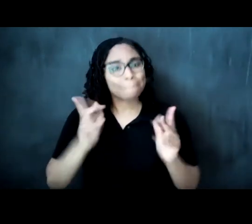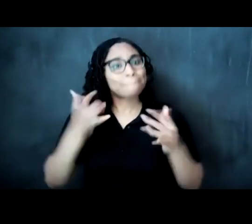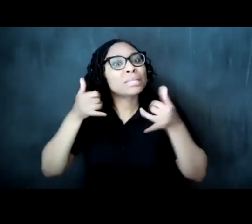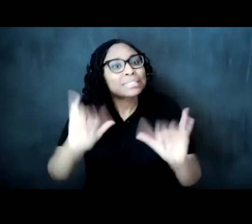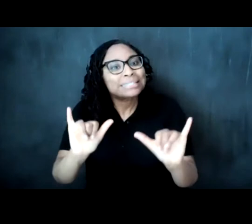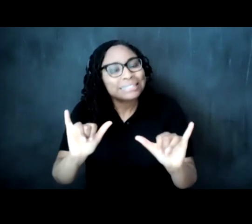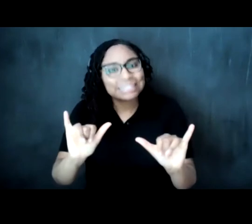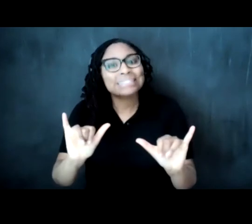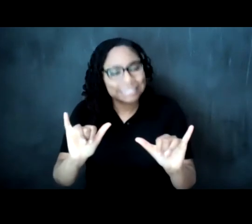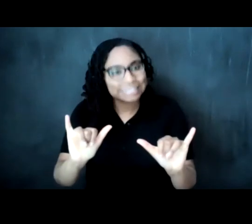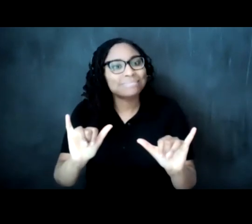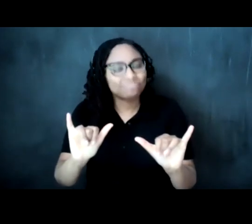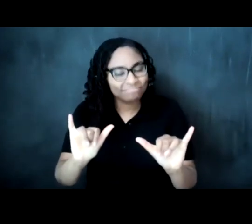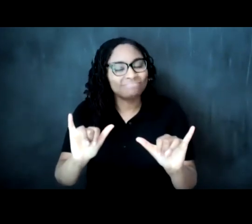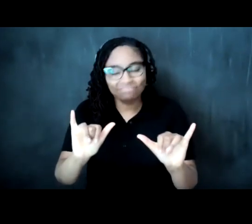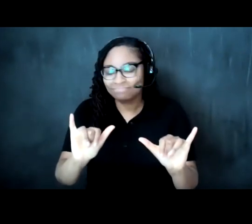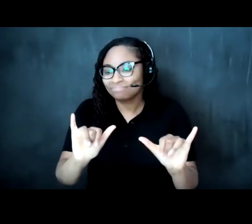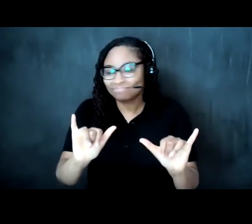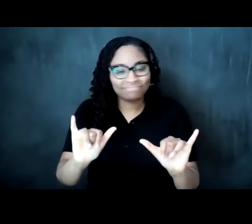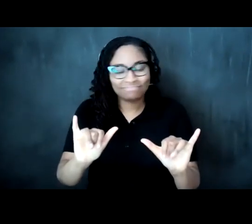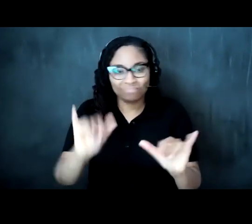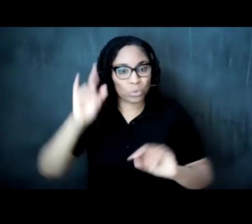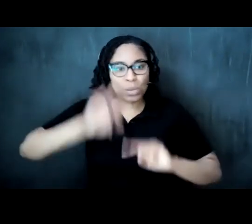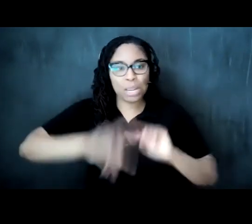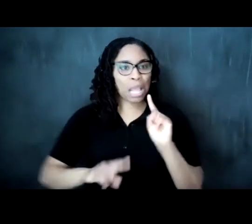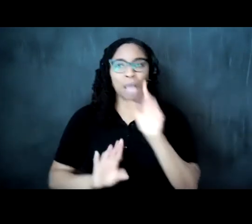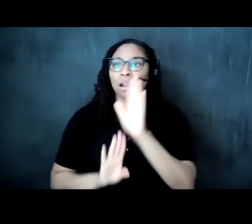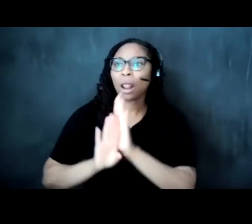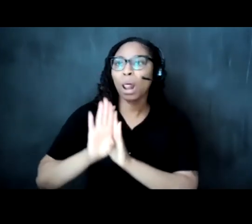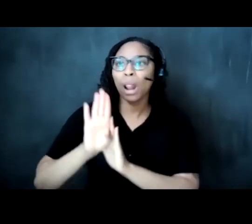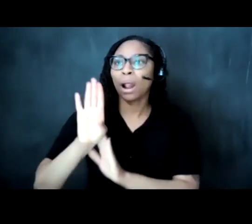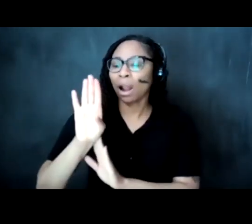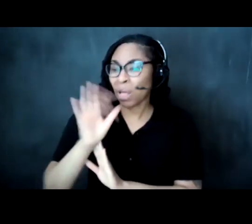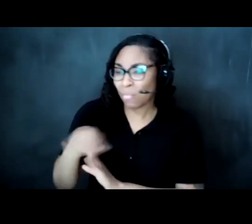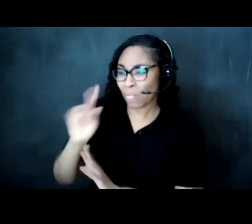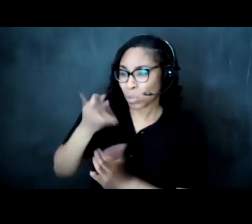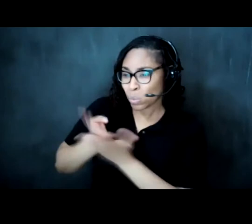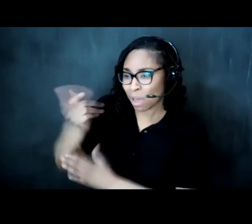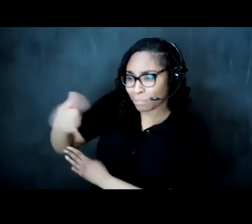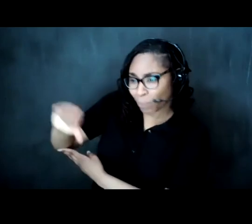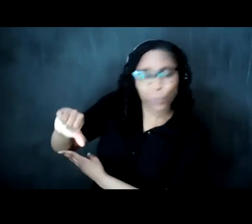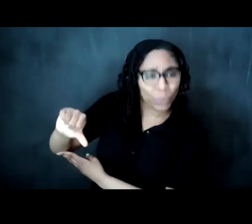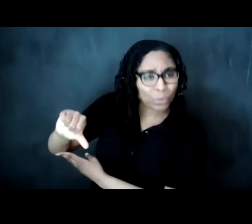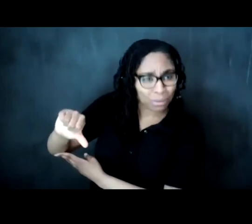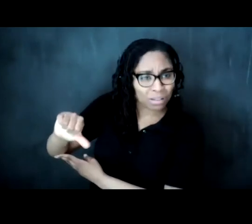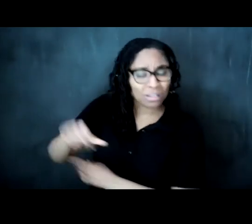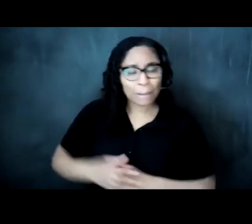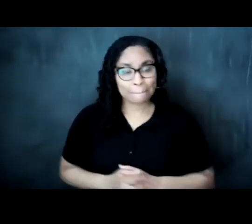denied the right to thrive and flourish entire communities and and in this black history month